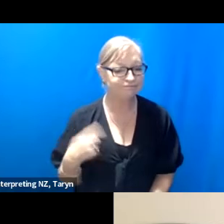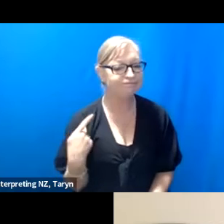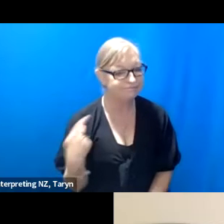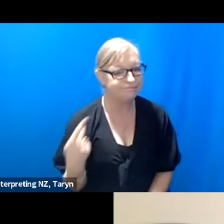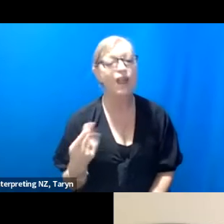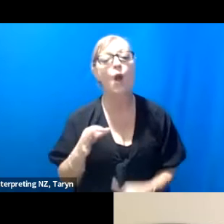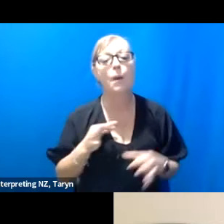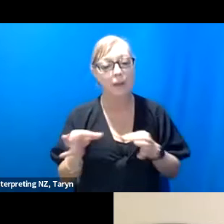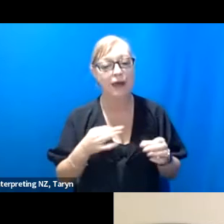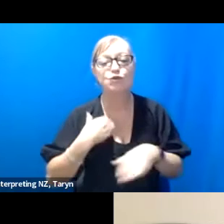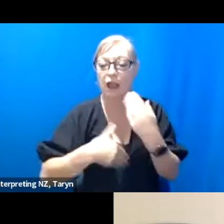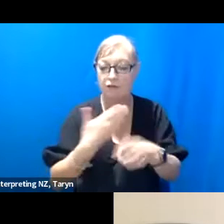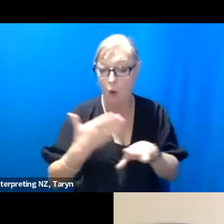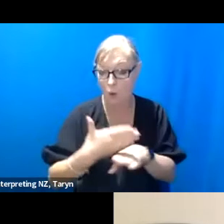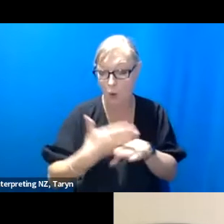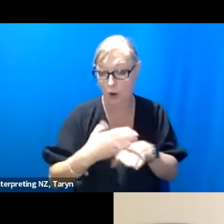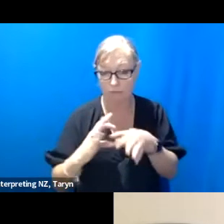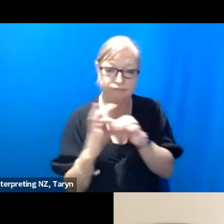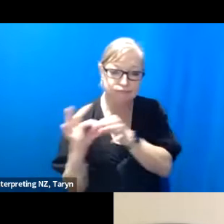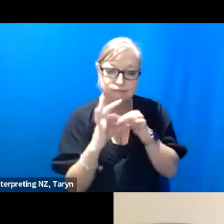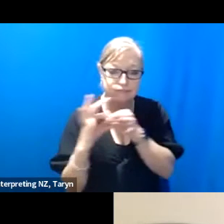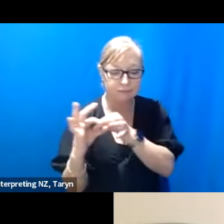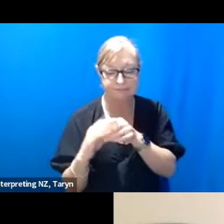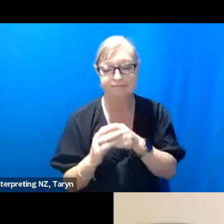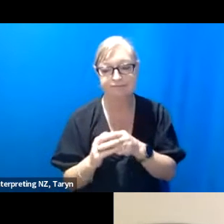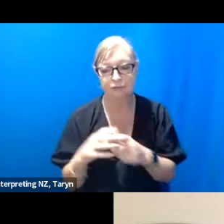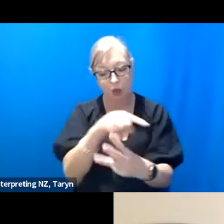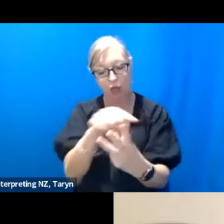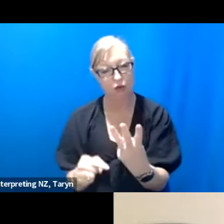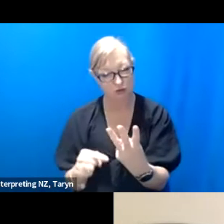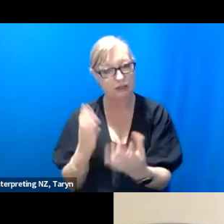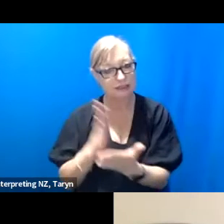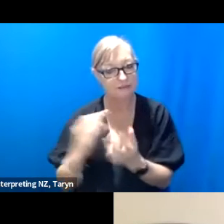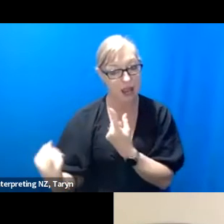But I think yeah, they’re definitely some of the most influential people in my life.